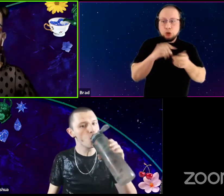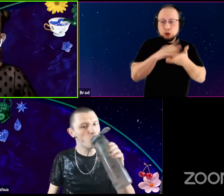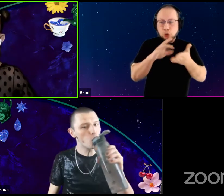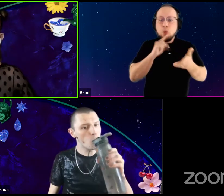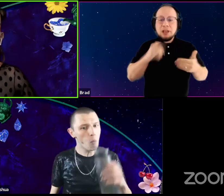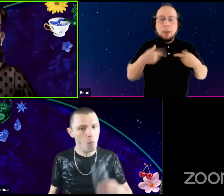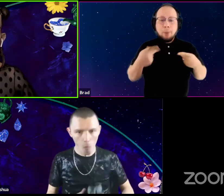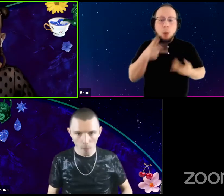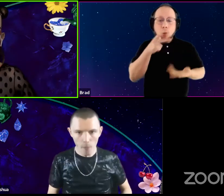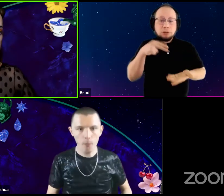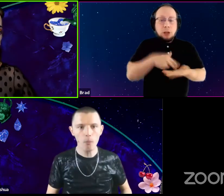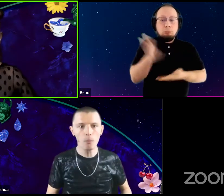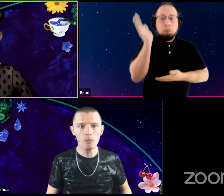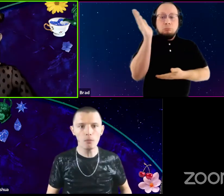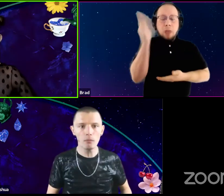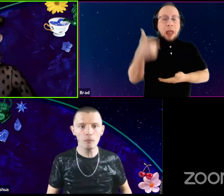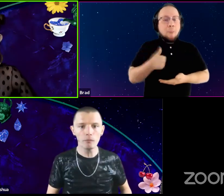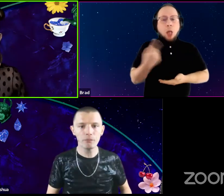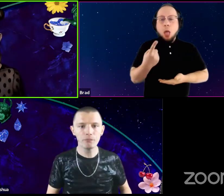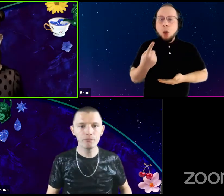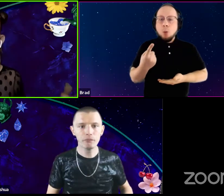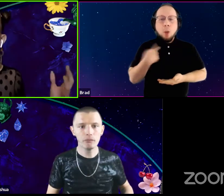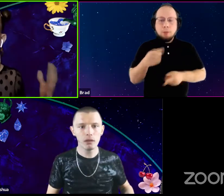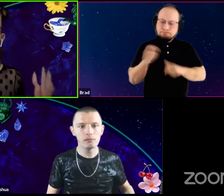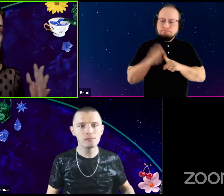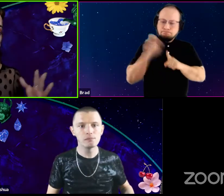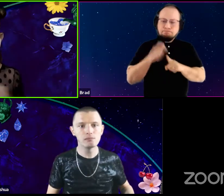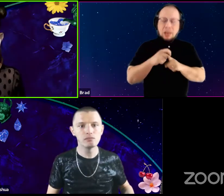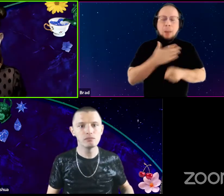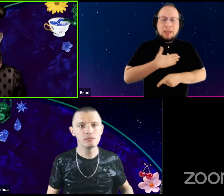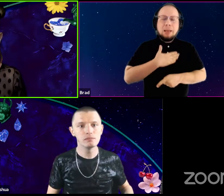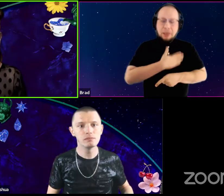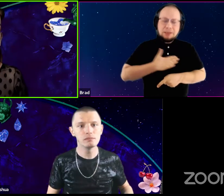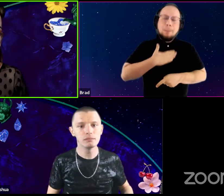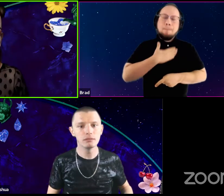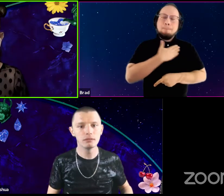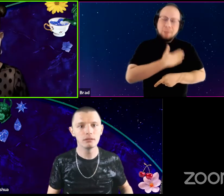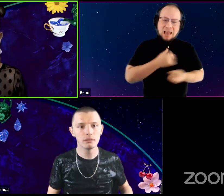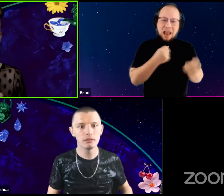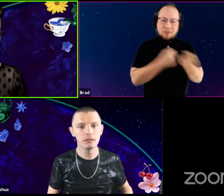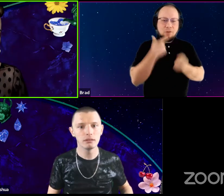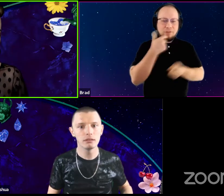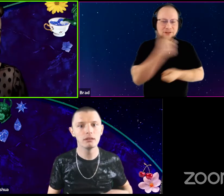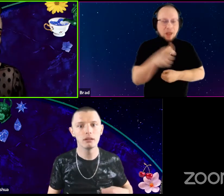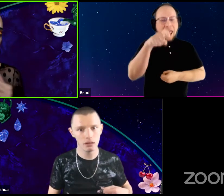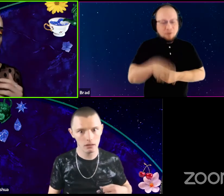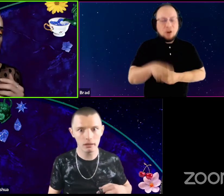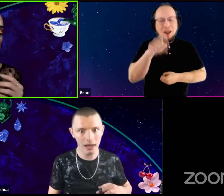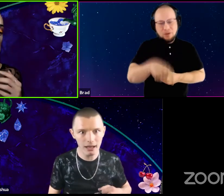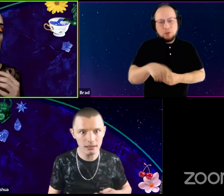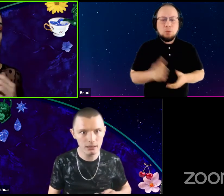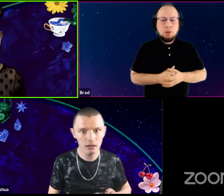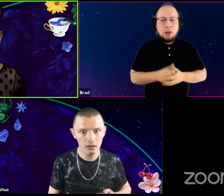I'm always like harping on, like, please, please, please, advocate for yourself. You have to, can you share?